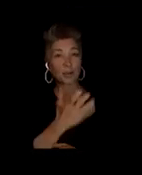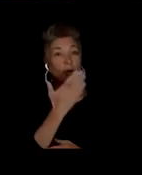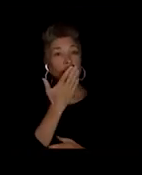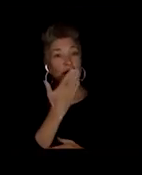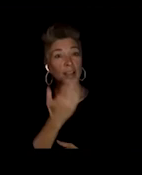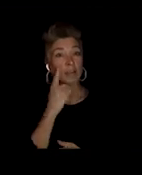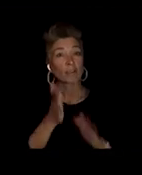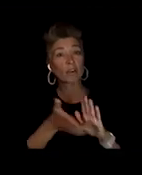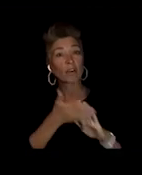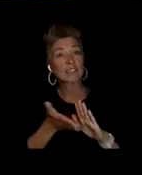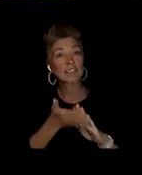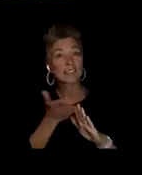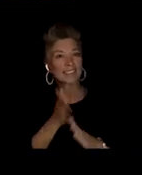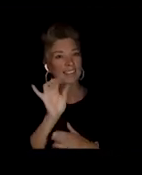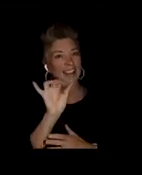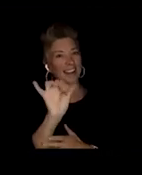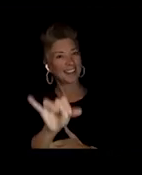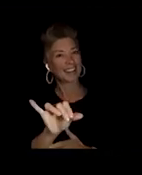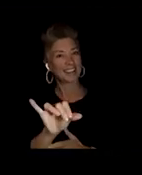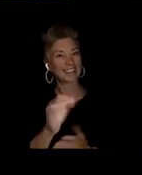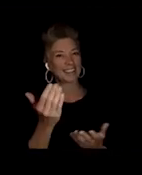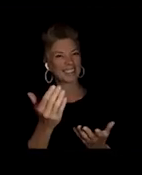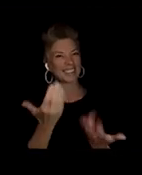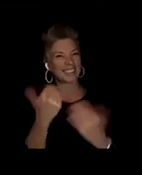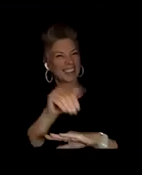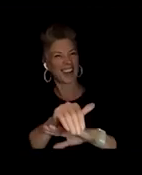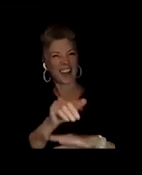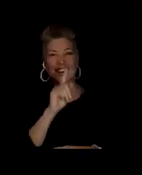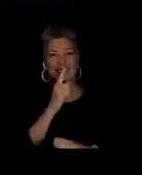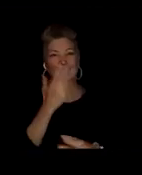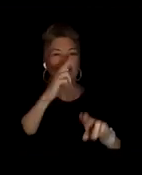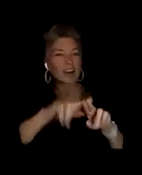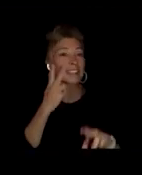of gentle, playful, fun. Not that I don't see you in that.